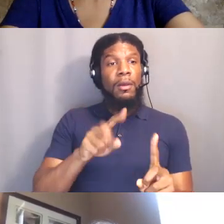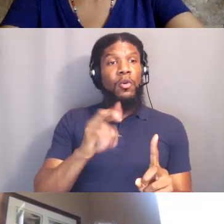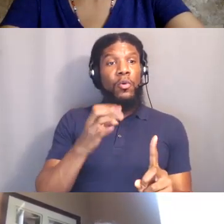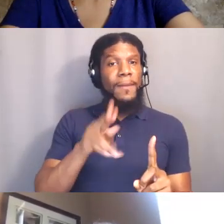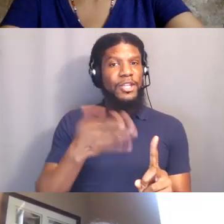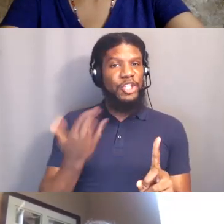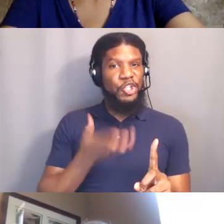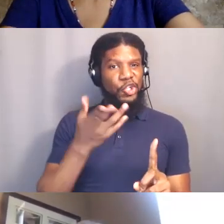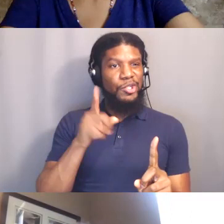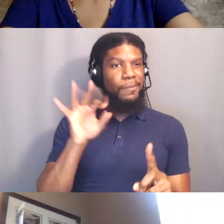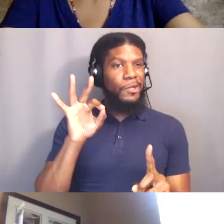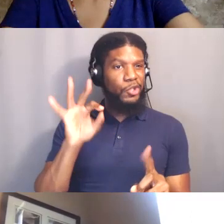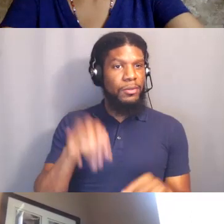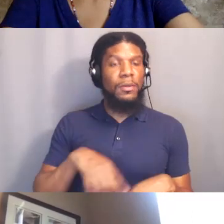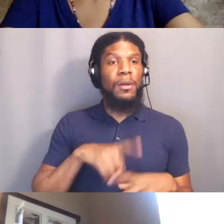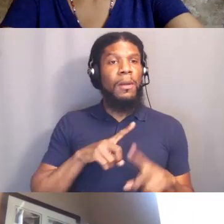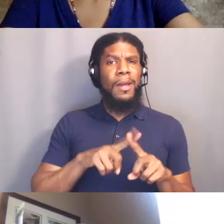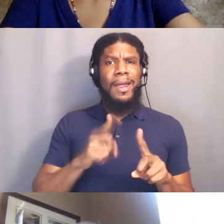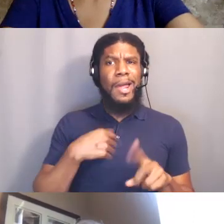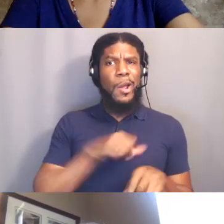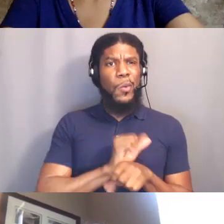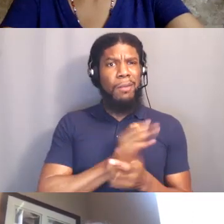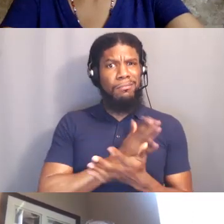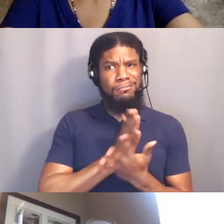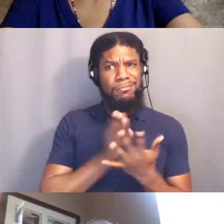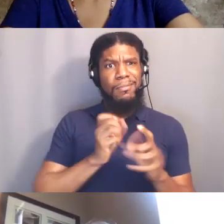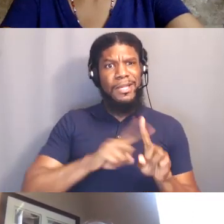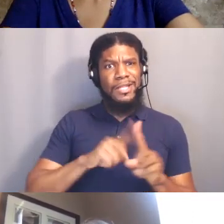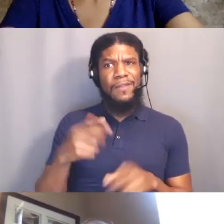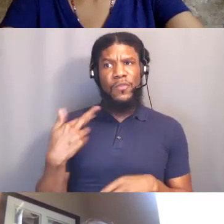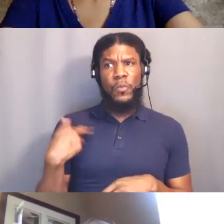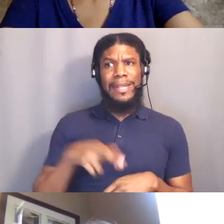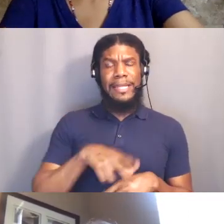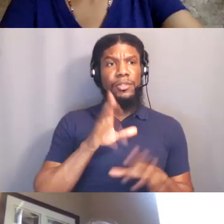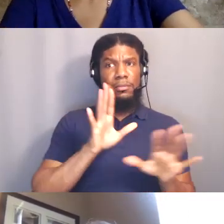with Abrahamic base but Baháʼí and Hindu and that type of thing.